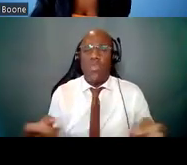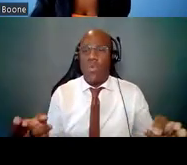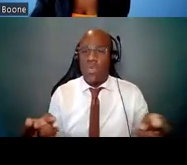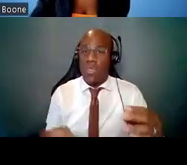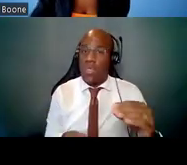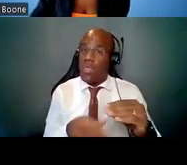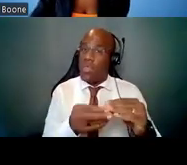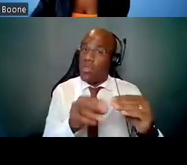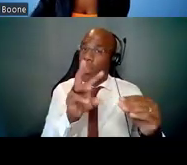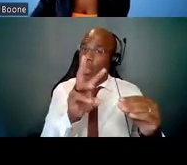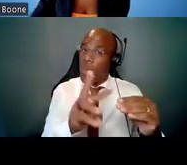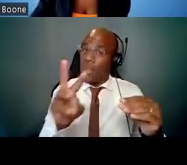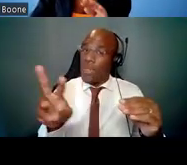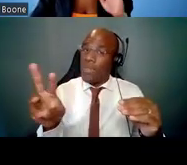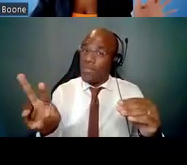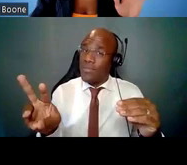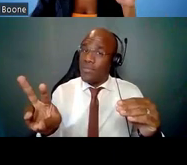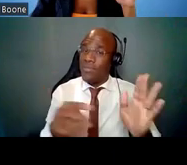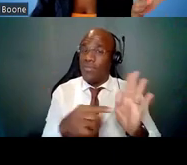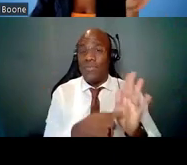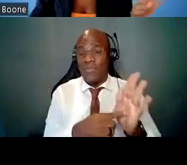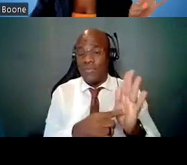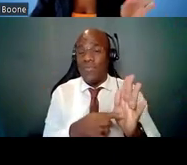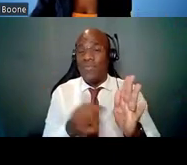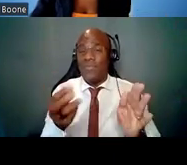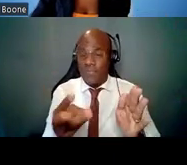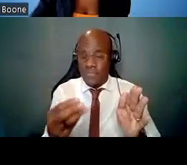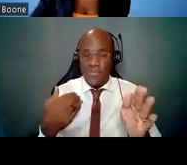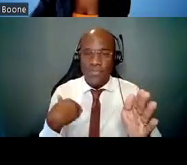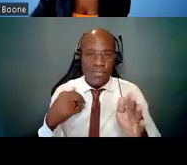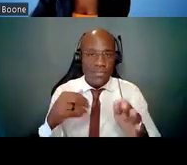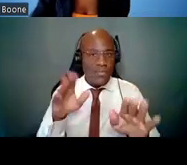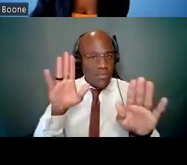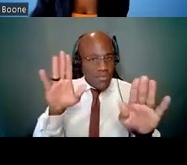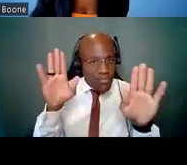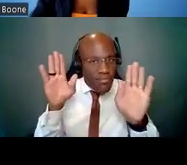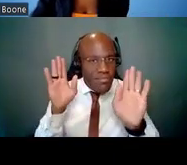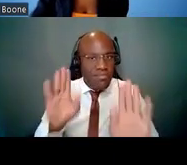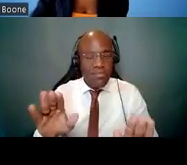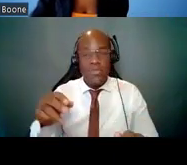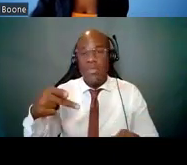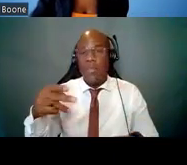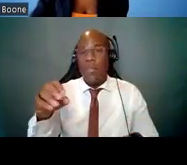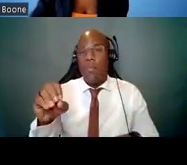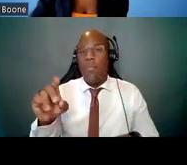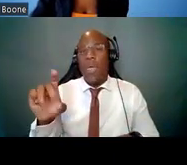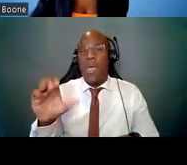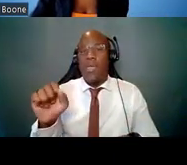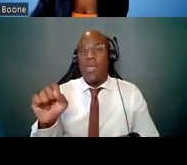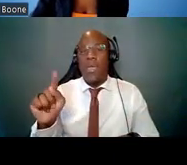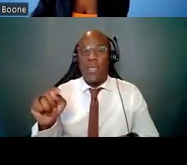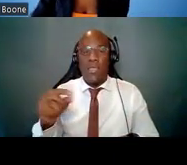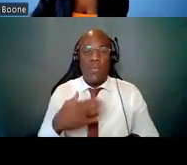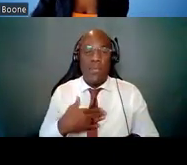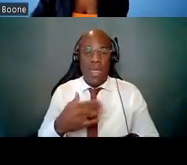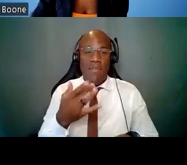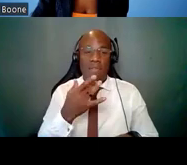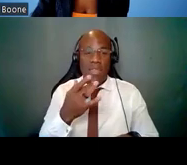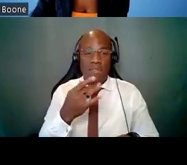So for example, several have awesome podcasts. So my favorite is the NINDS Building the Nerve podcast,